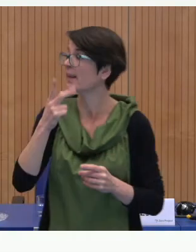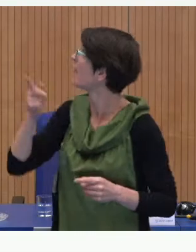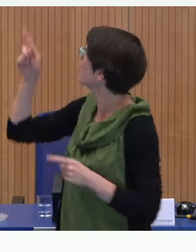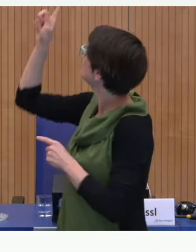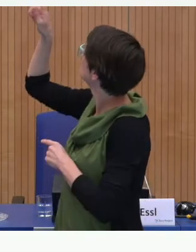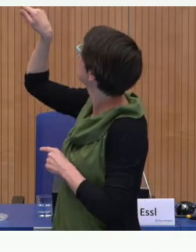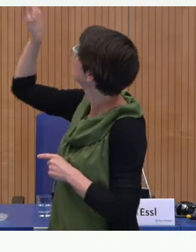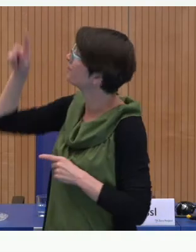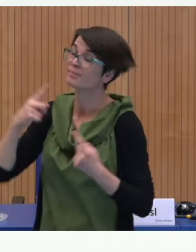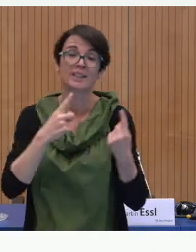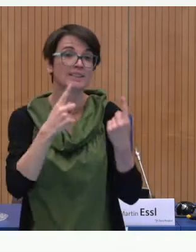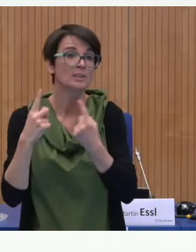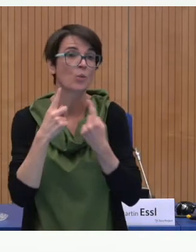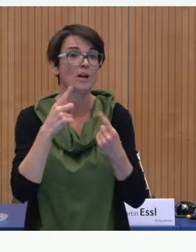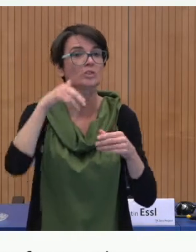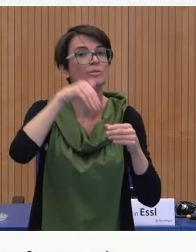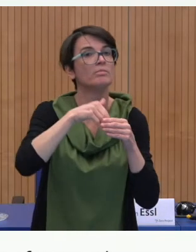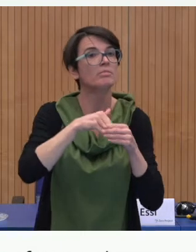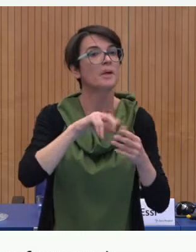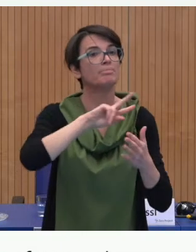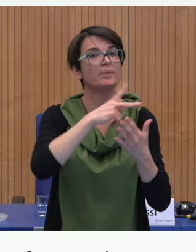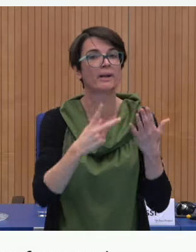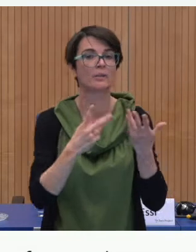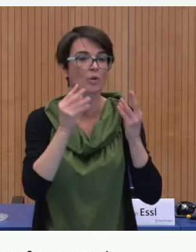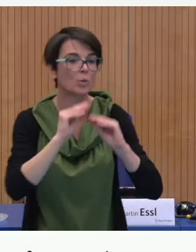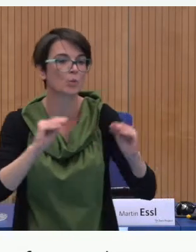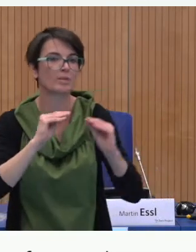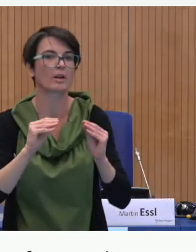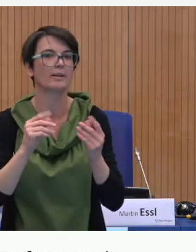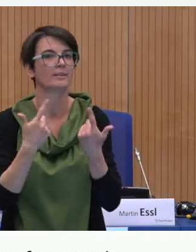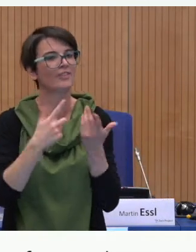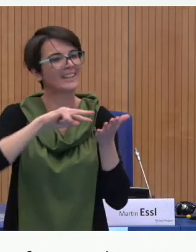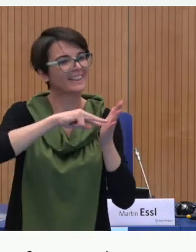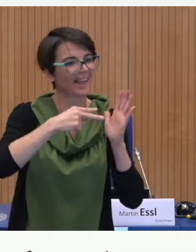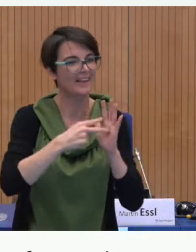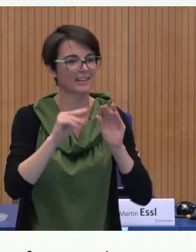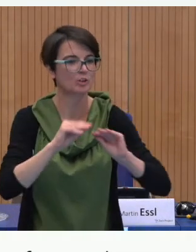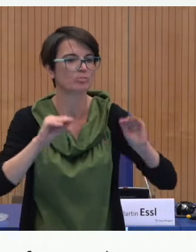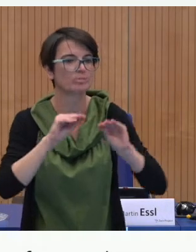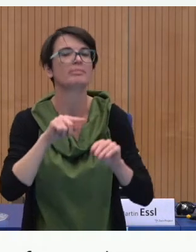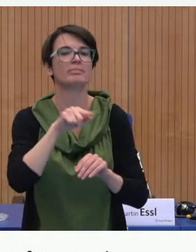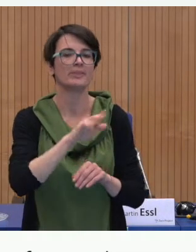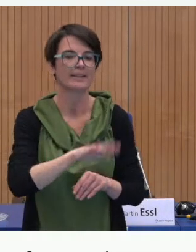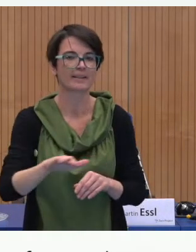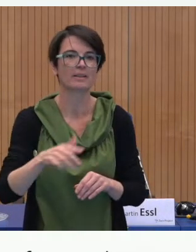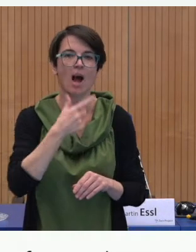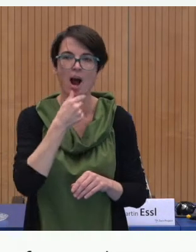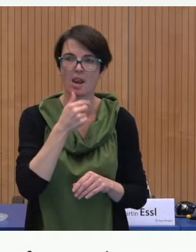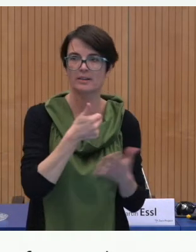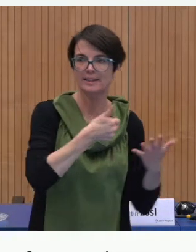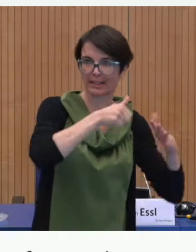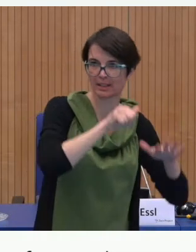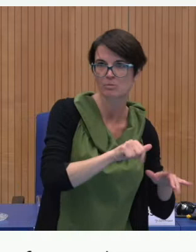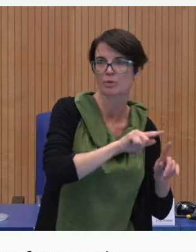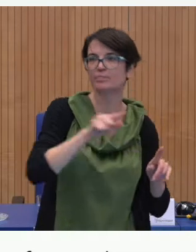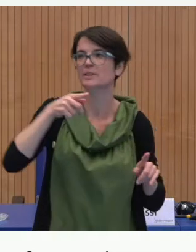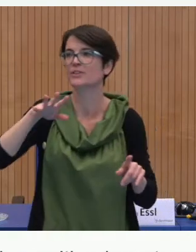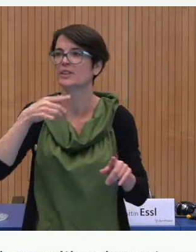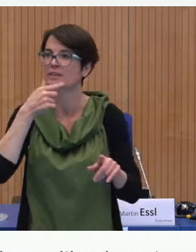In the pictures you can see, they give you an impression of our bilingual learning situations at kinderhände for children from six months to